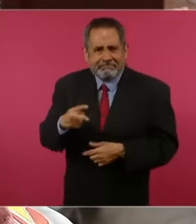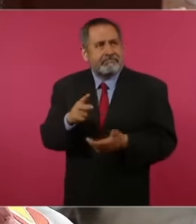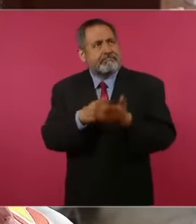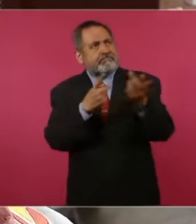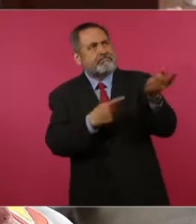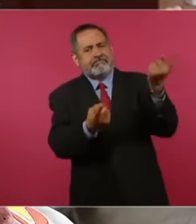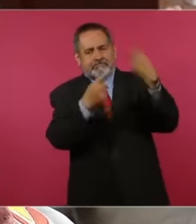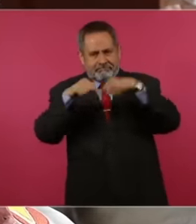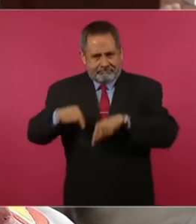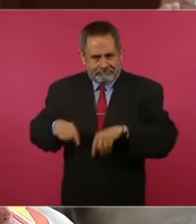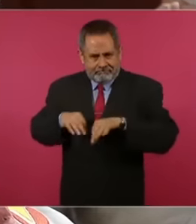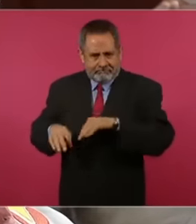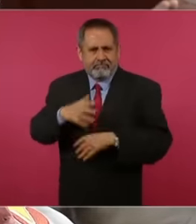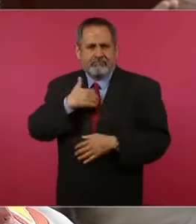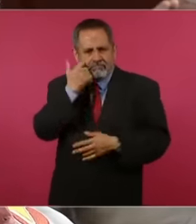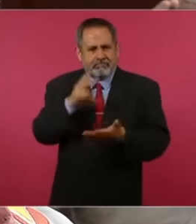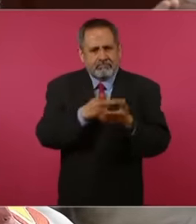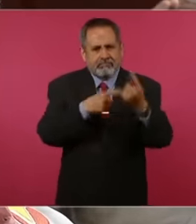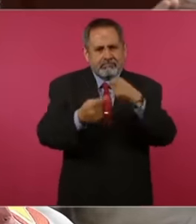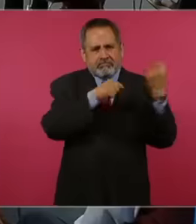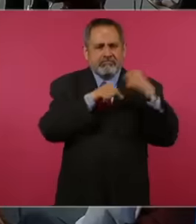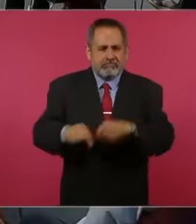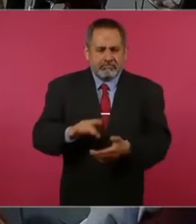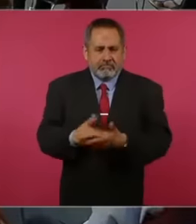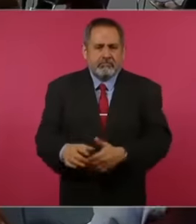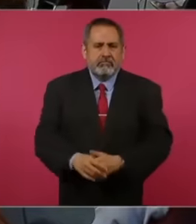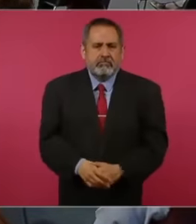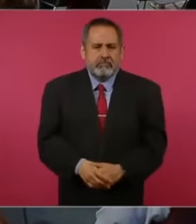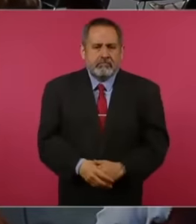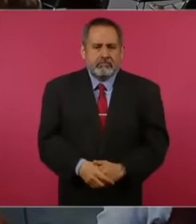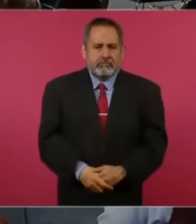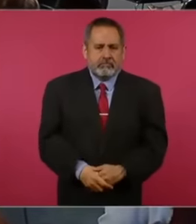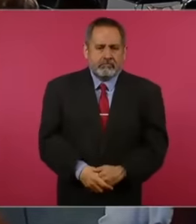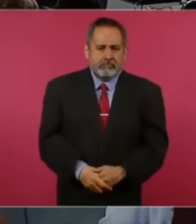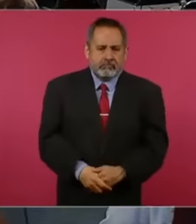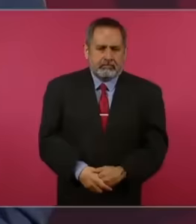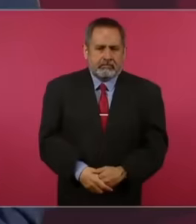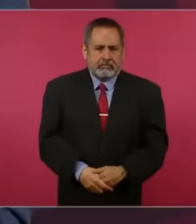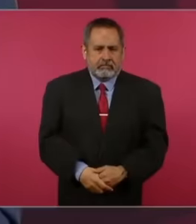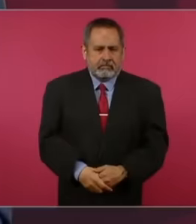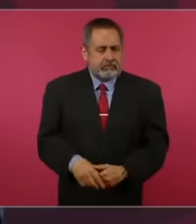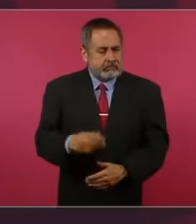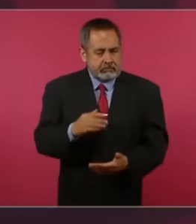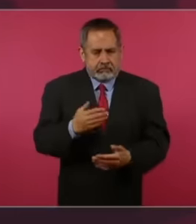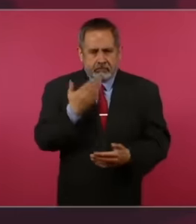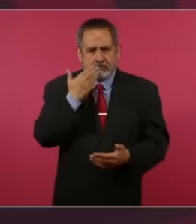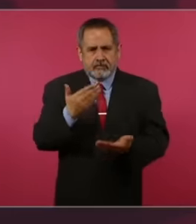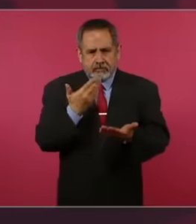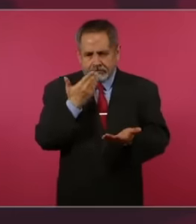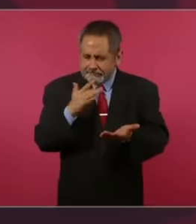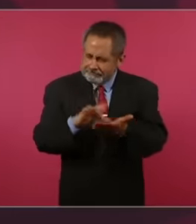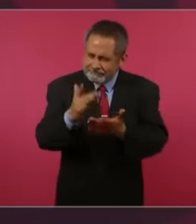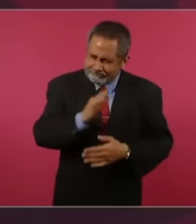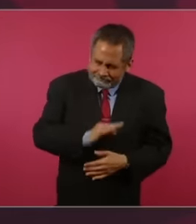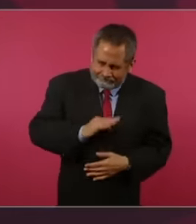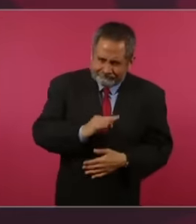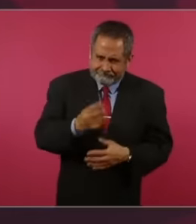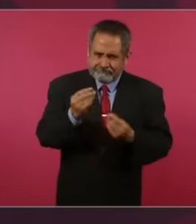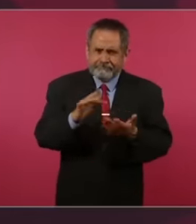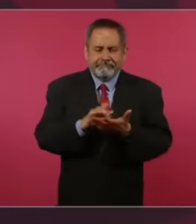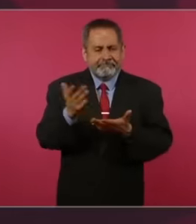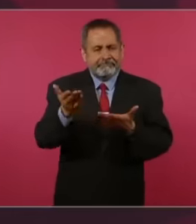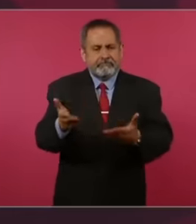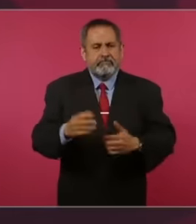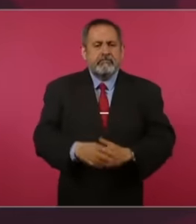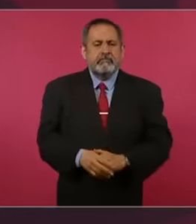return just as I want to return very well, that is, congratulations and thank you very much eh For what